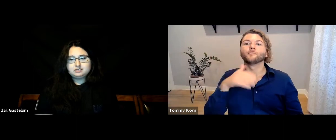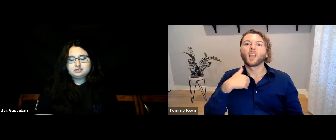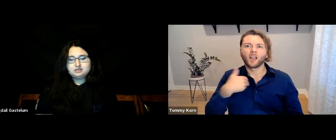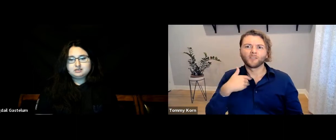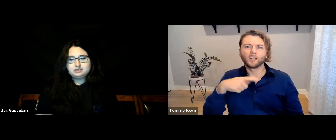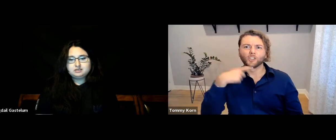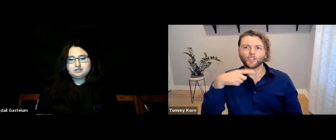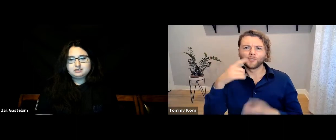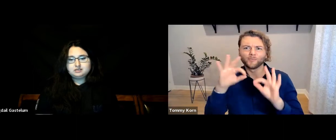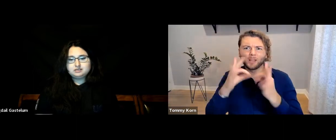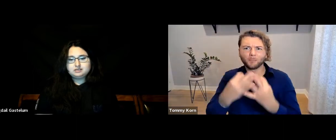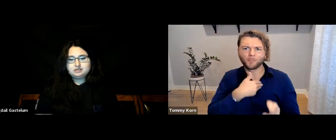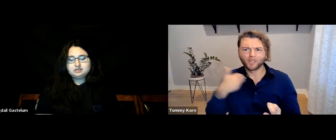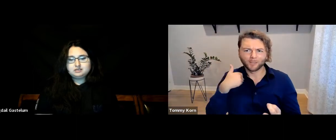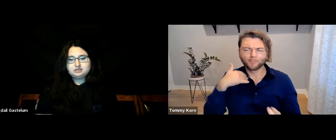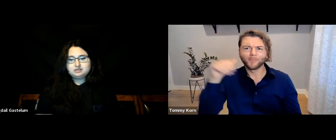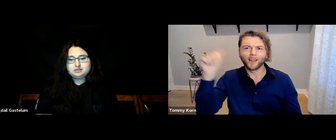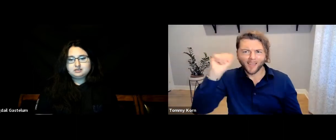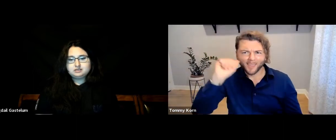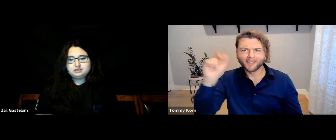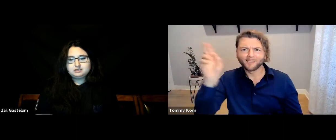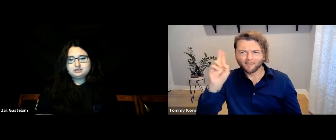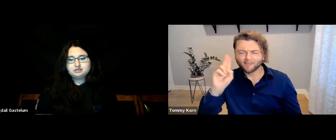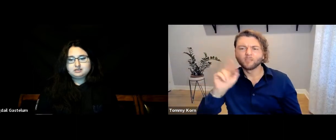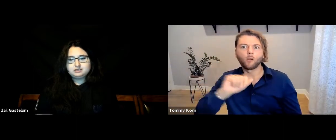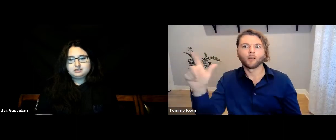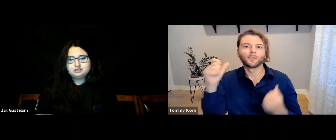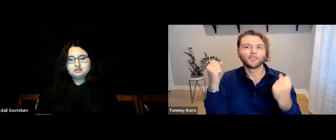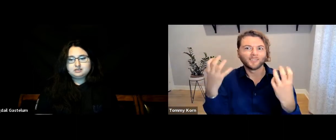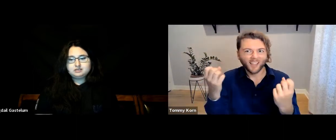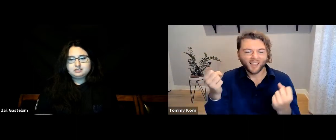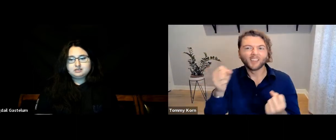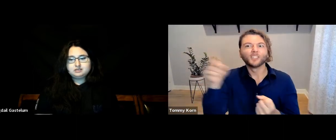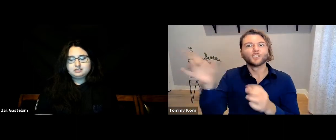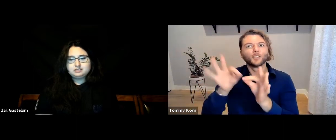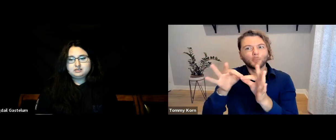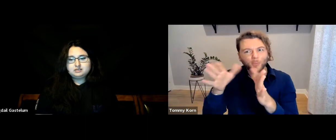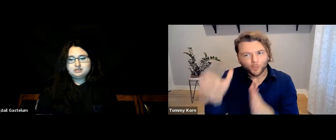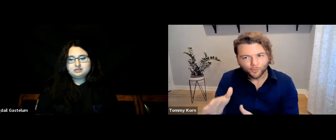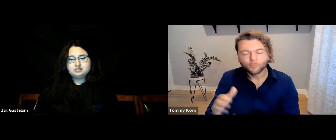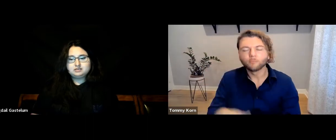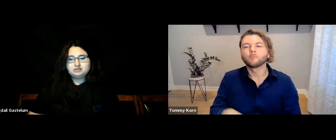I have other hearing family members, including my aunt and uncle, but they all sign, and some are even ASL interpreters.